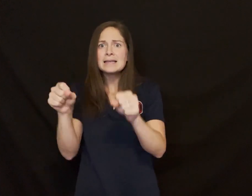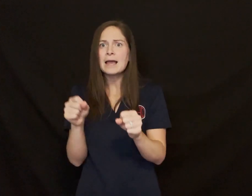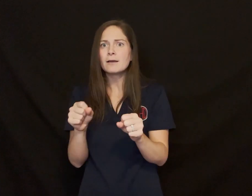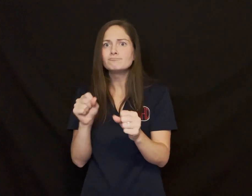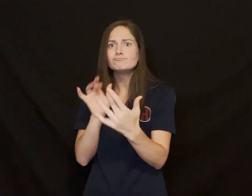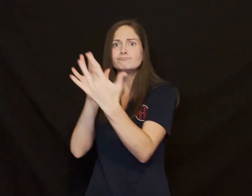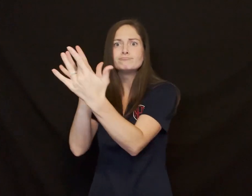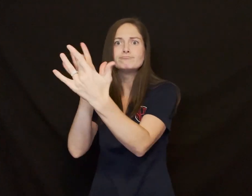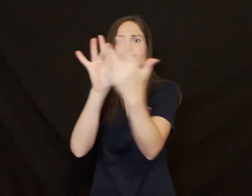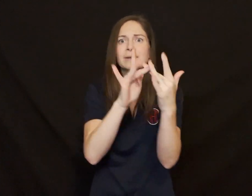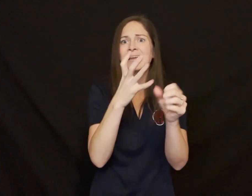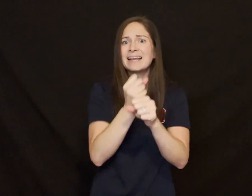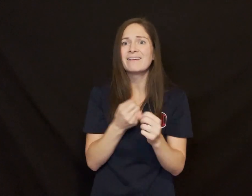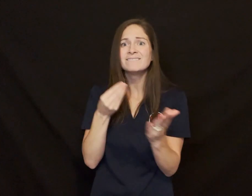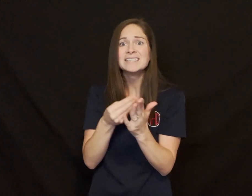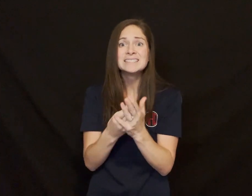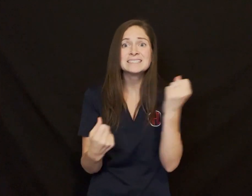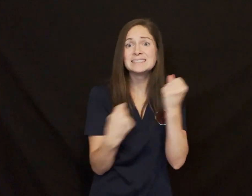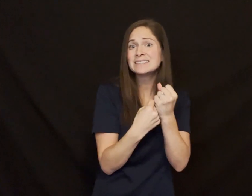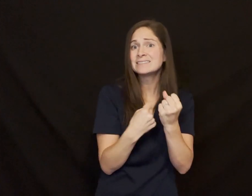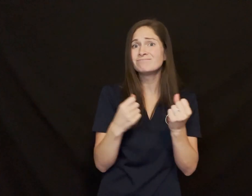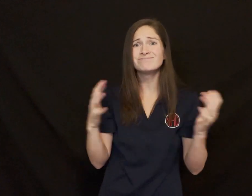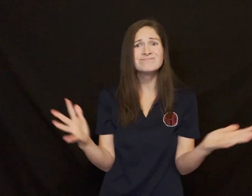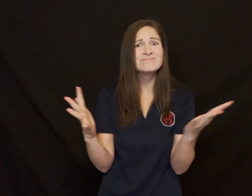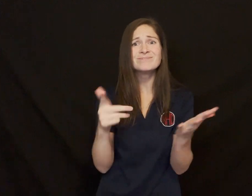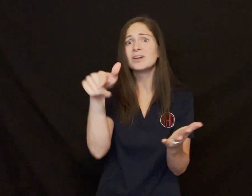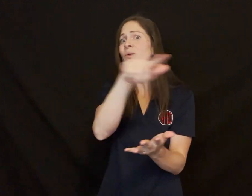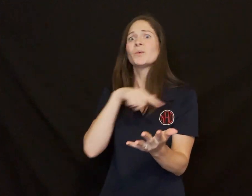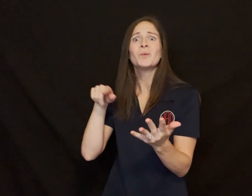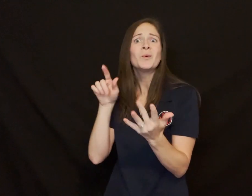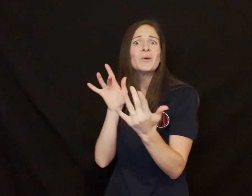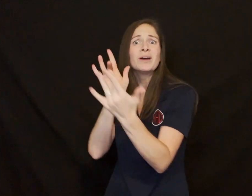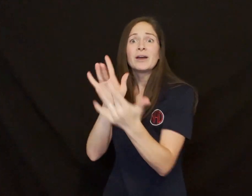and apply for financial assistance which can include support from your